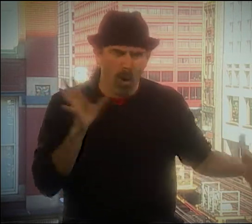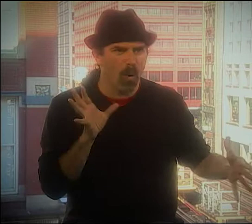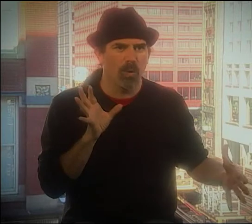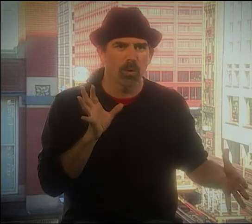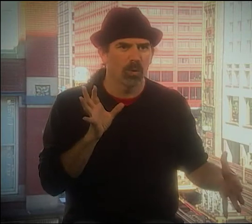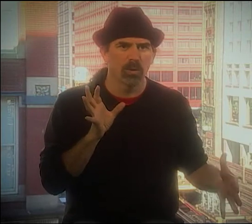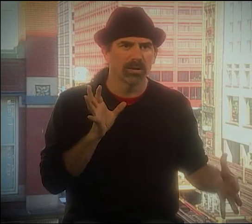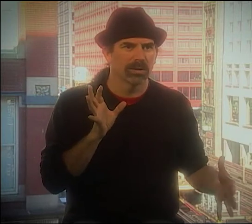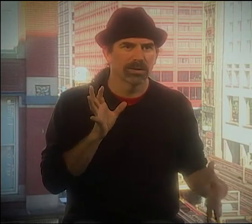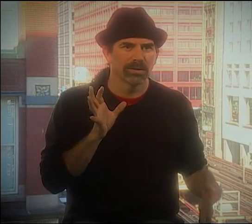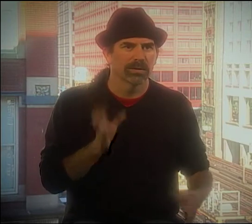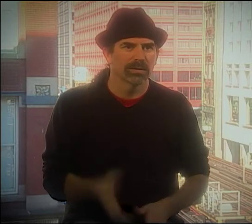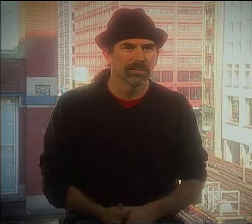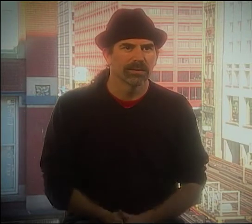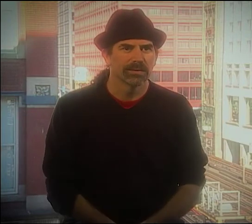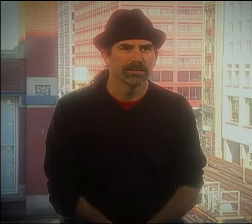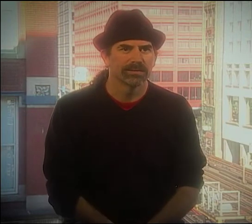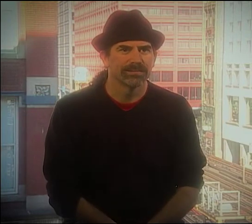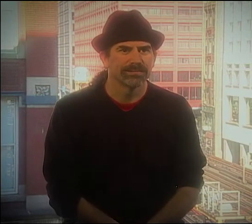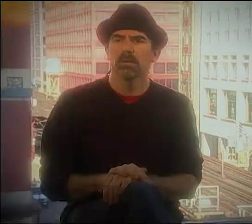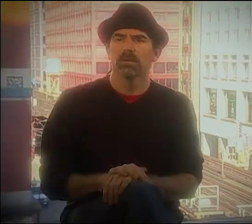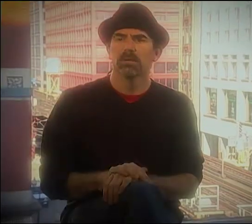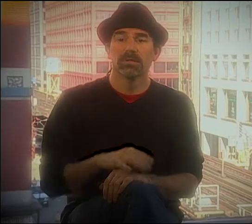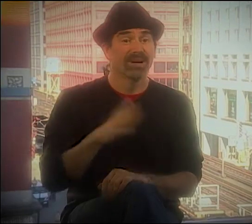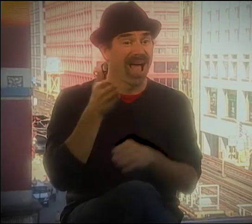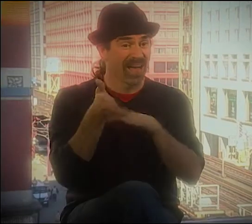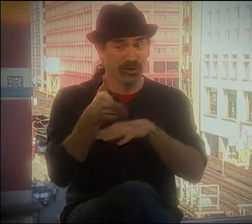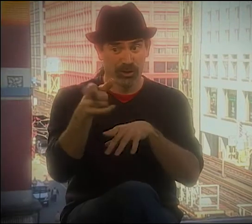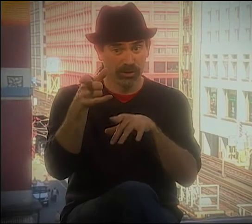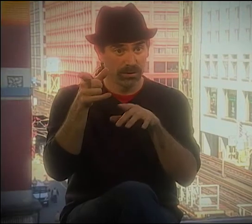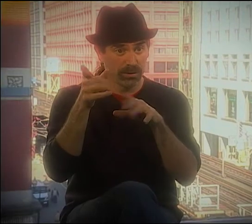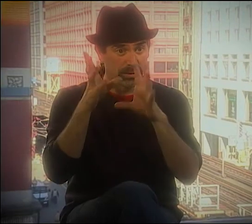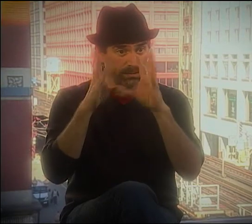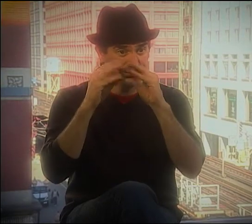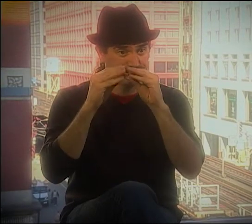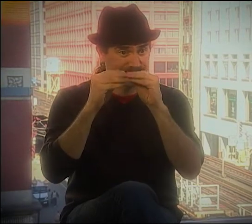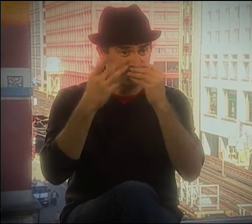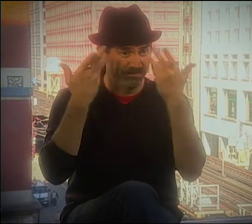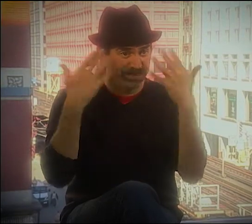YOU KNOW, HAVING TO LET GO JUST COMPLETELY LET GO, YEAH.